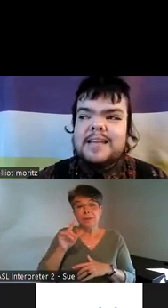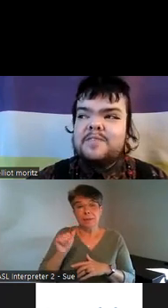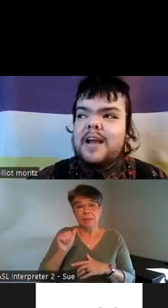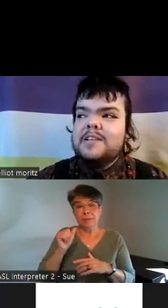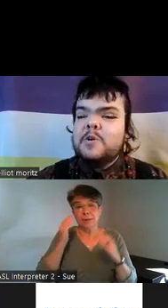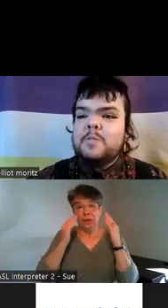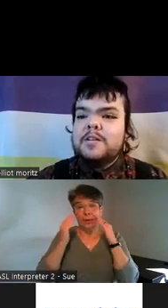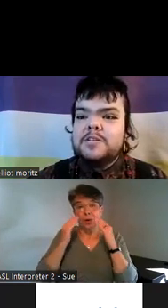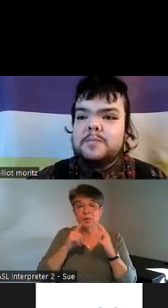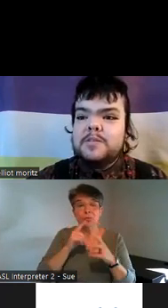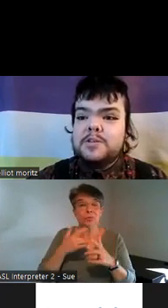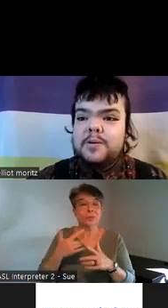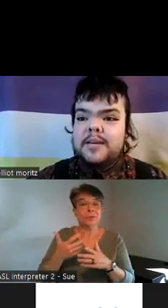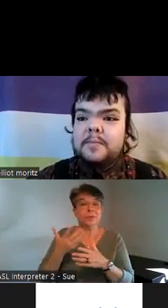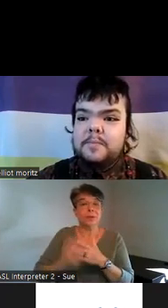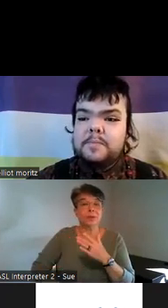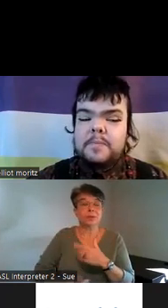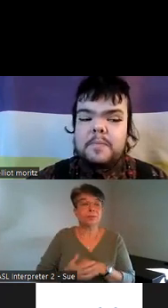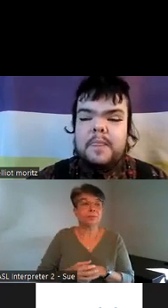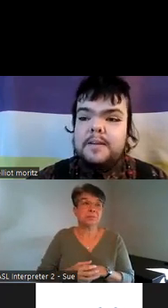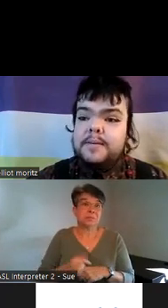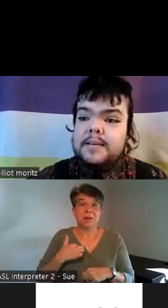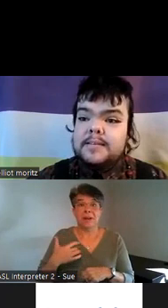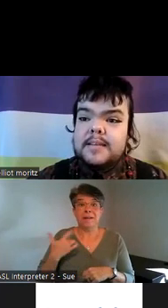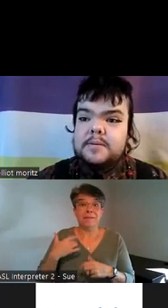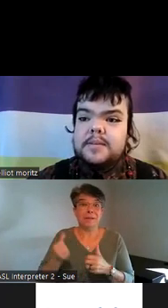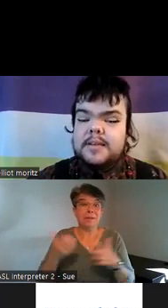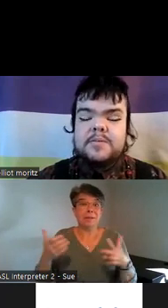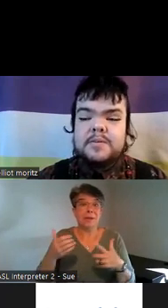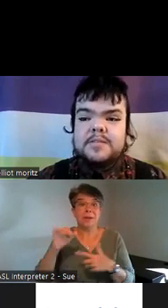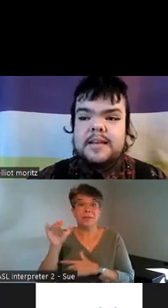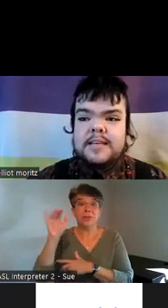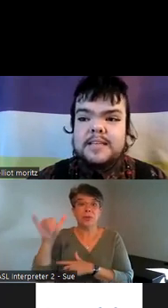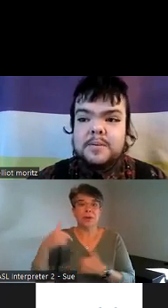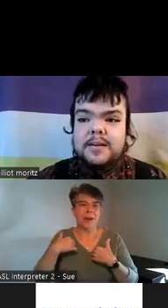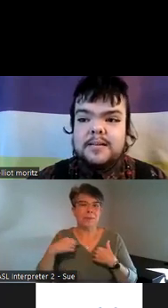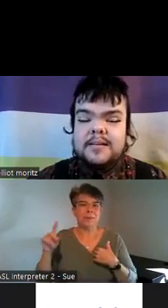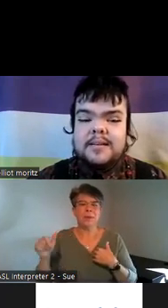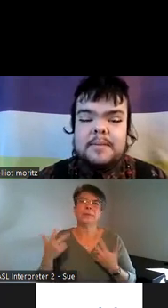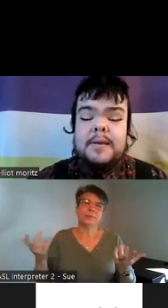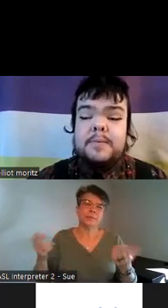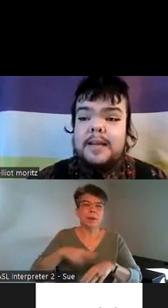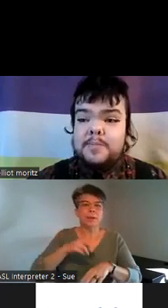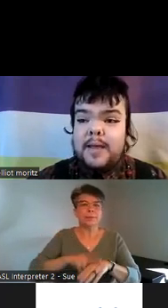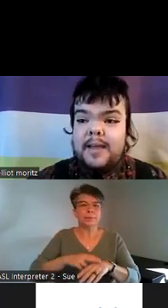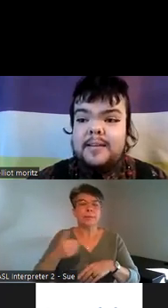because I find so much joy in being disabled like of course I have days where my pain is bad